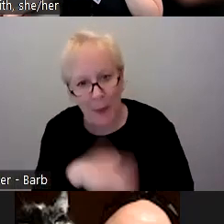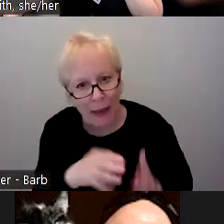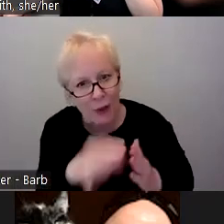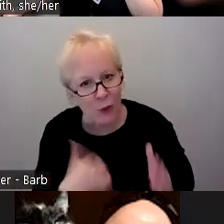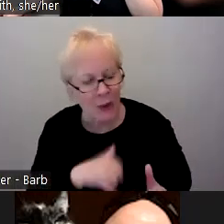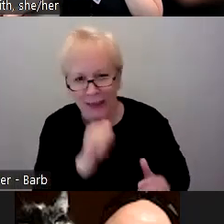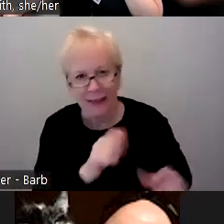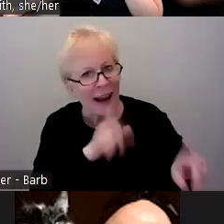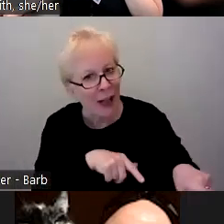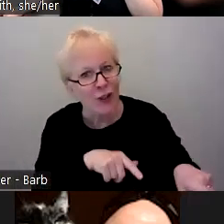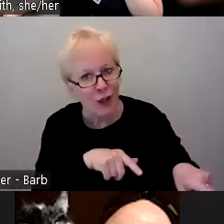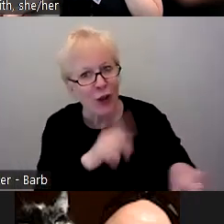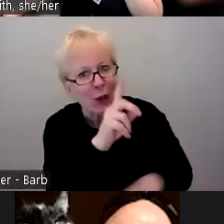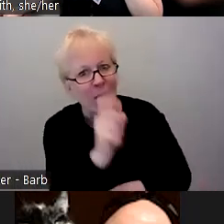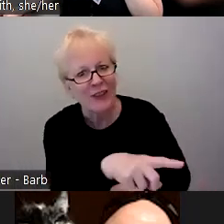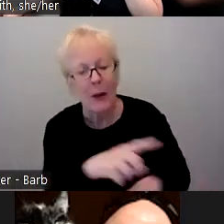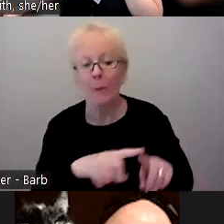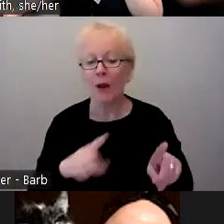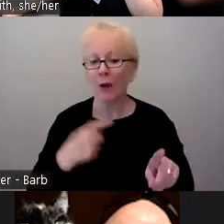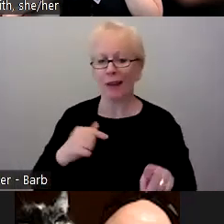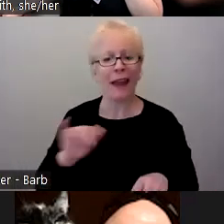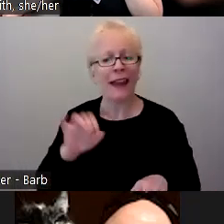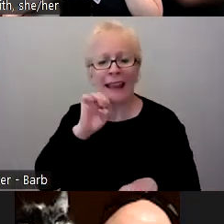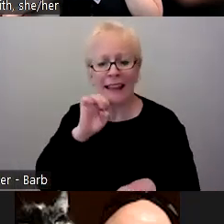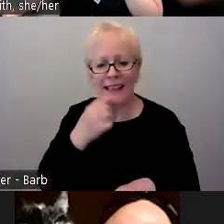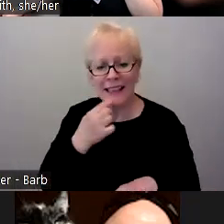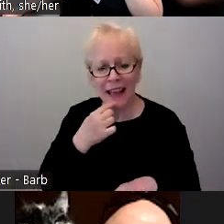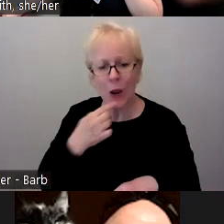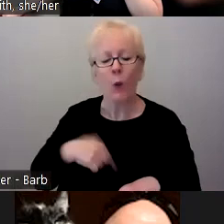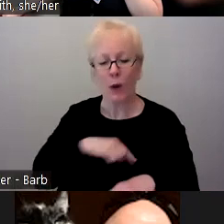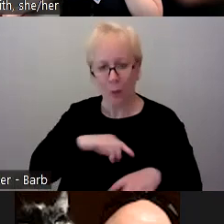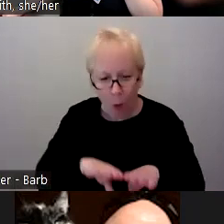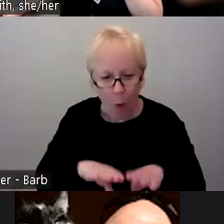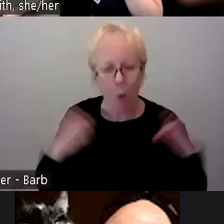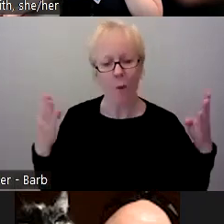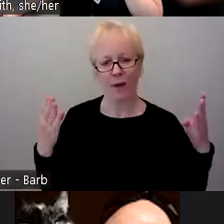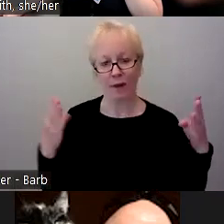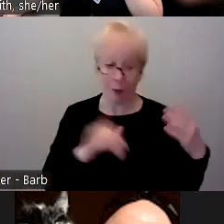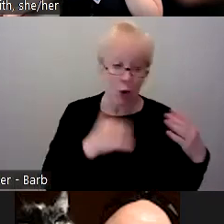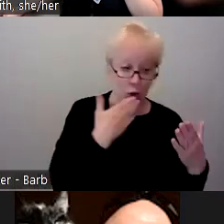But I think as Ellie said, being open at that point, it was a good starting point to jump off of.